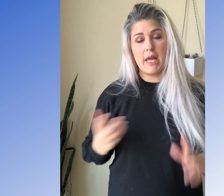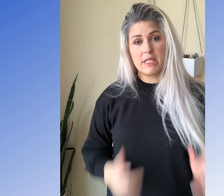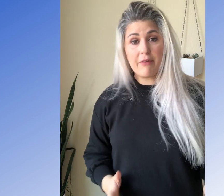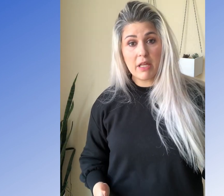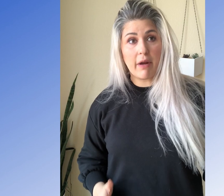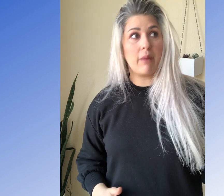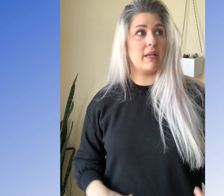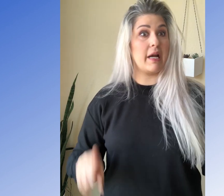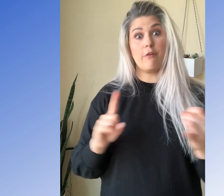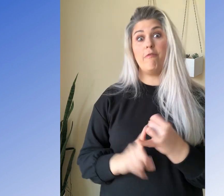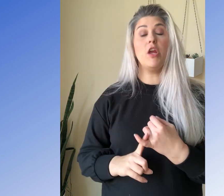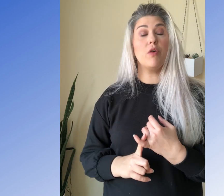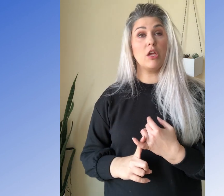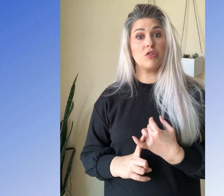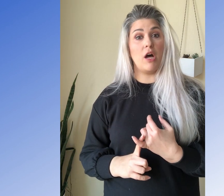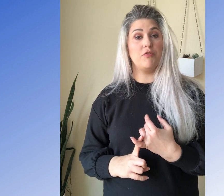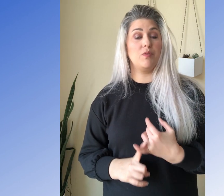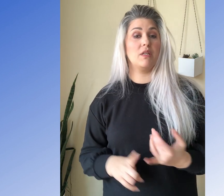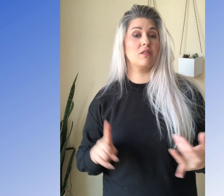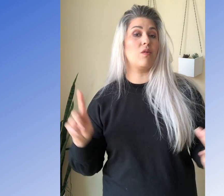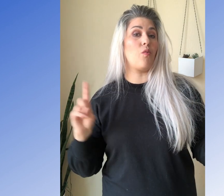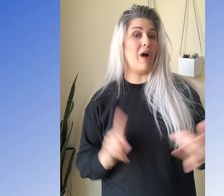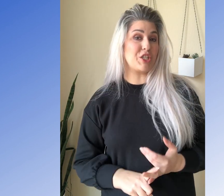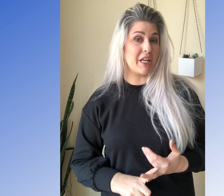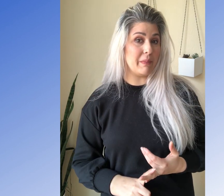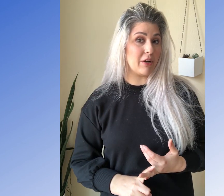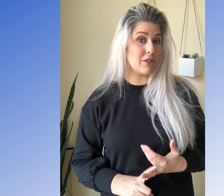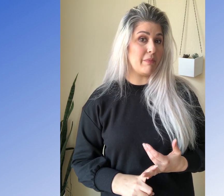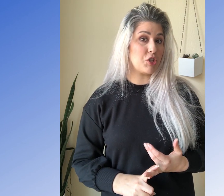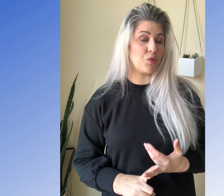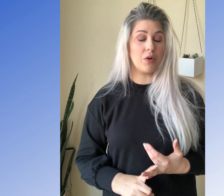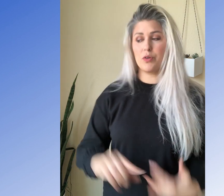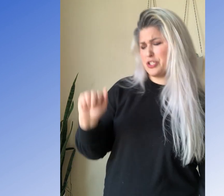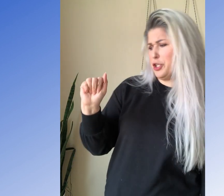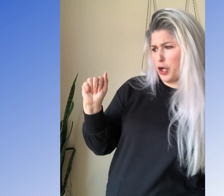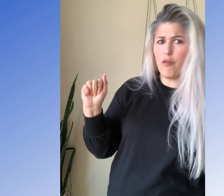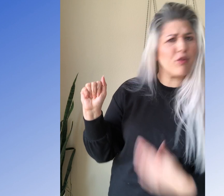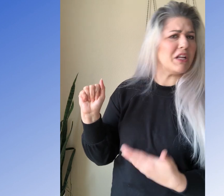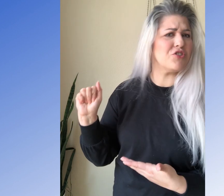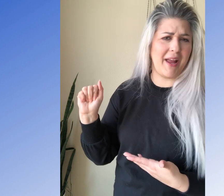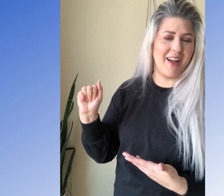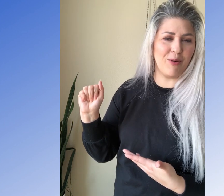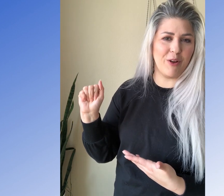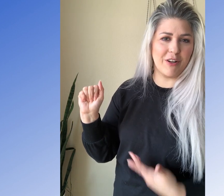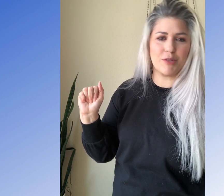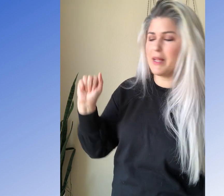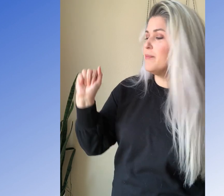and I definitely recommend either videoing yourself doing this or watching a mirror to make sure or just look over at your hand while your fingers smelling.